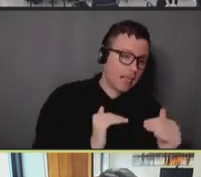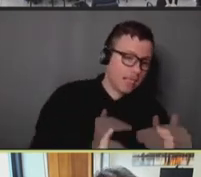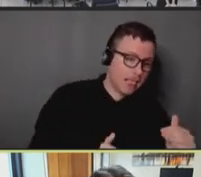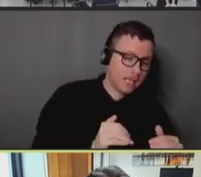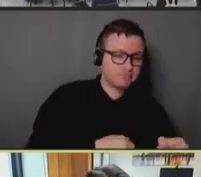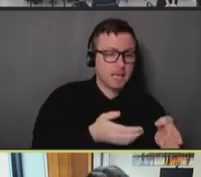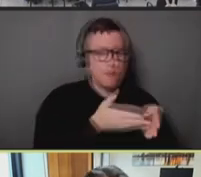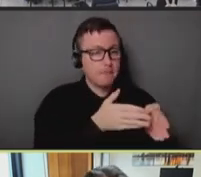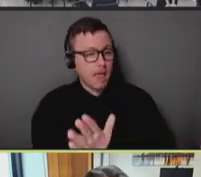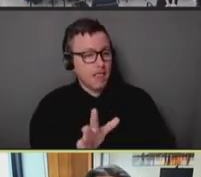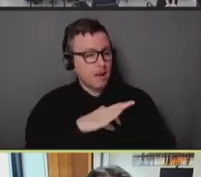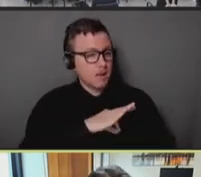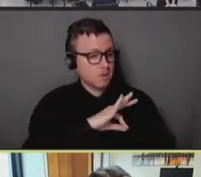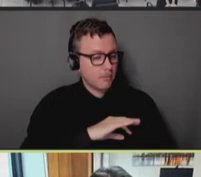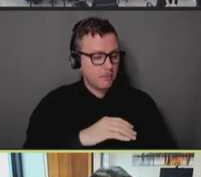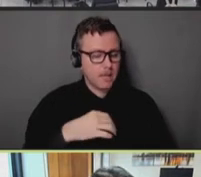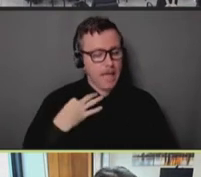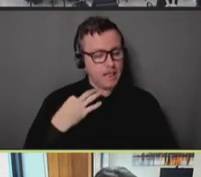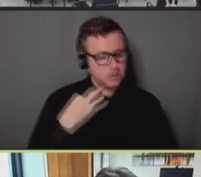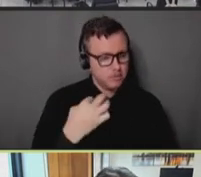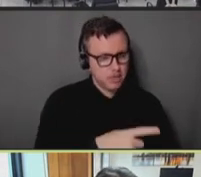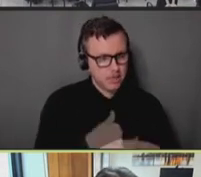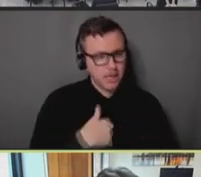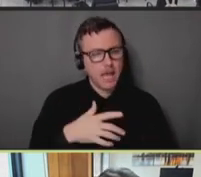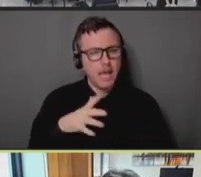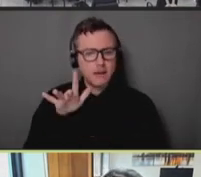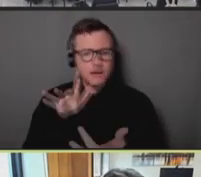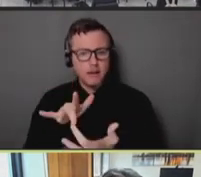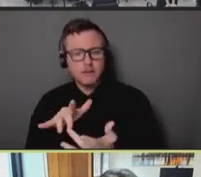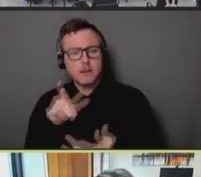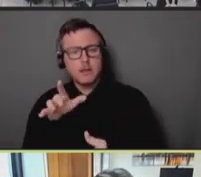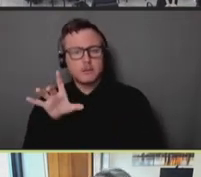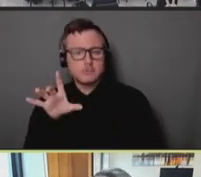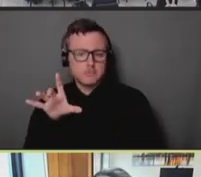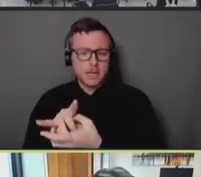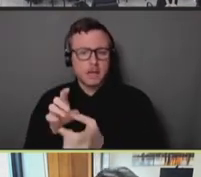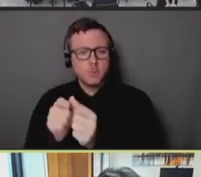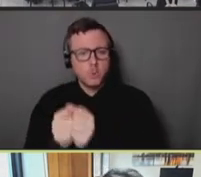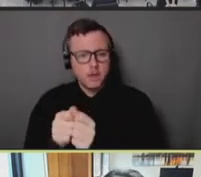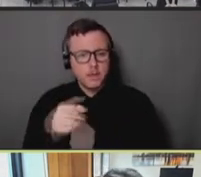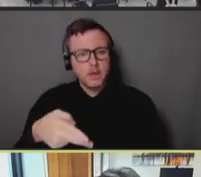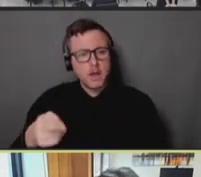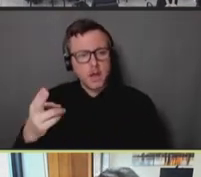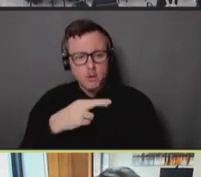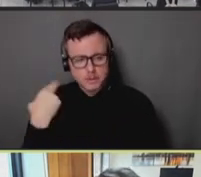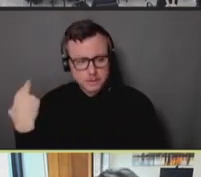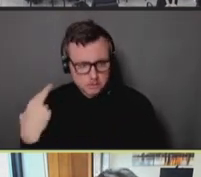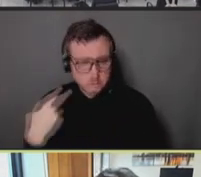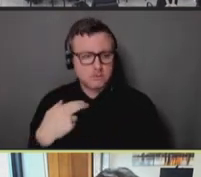and reaching those at highest risk. We continue to learn more about the gaps in vaccine access that